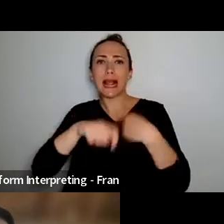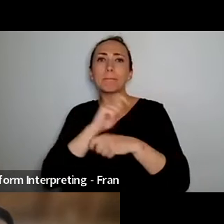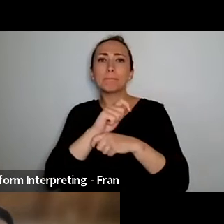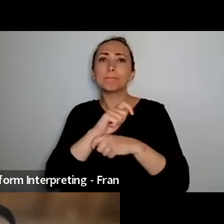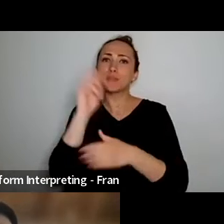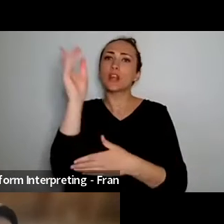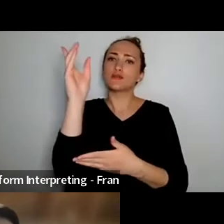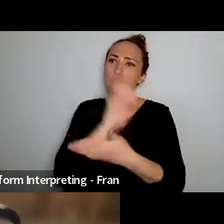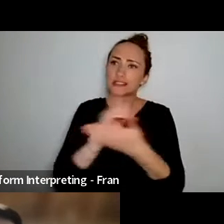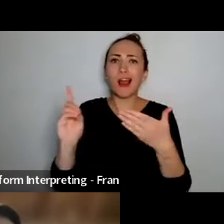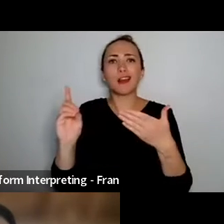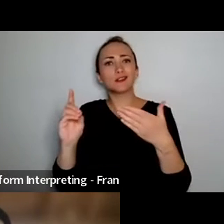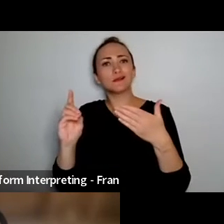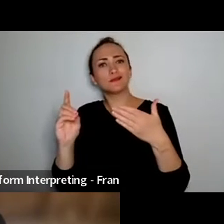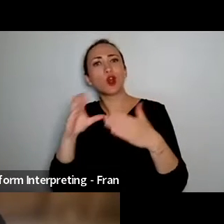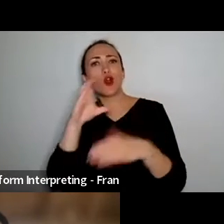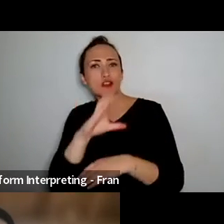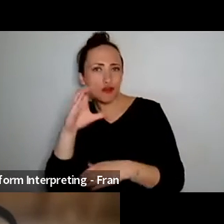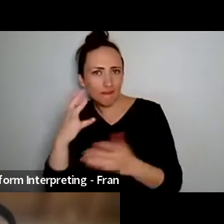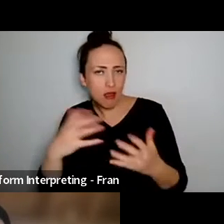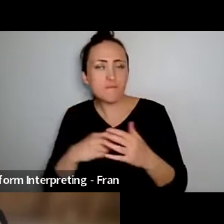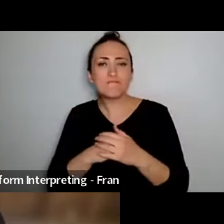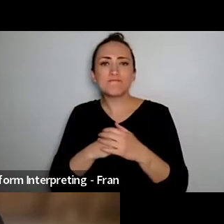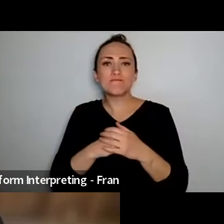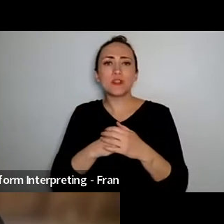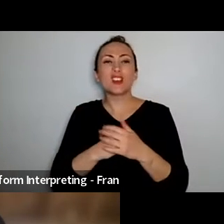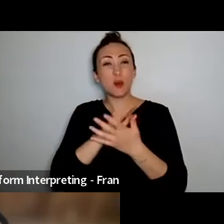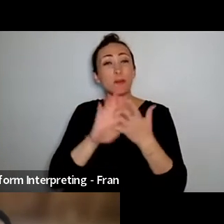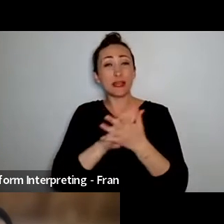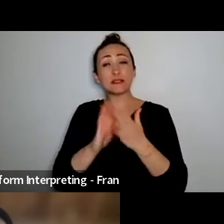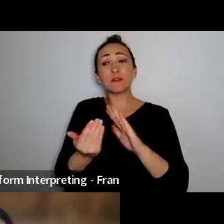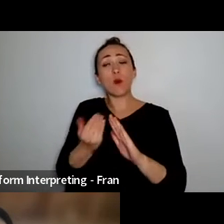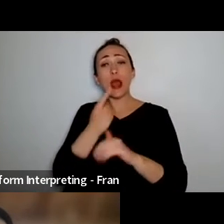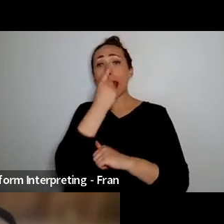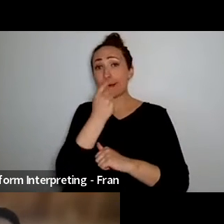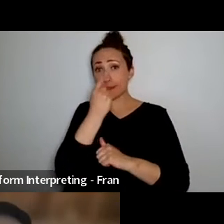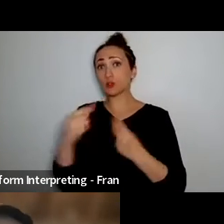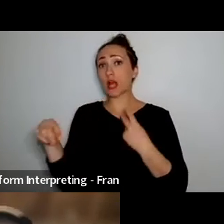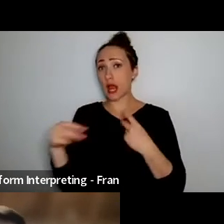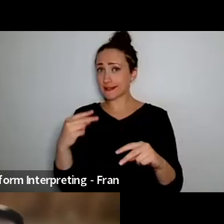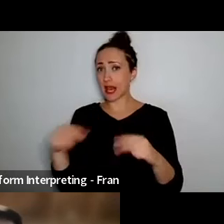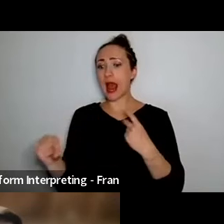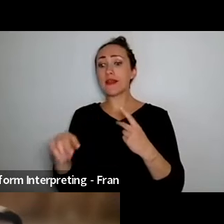to then acquire my disability and then learning um and rediscovering new possibilities as a disabled